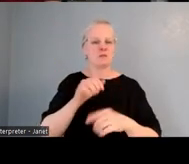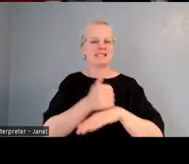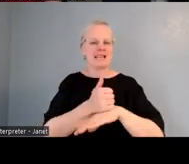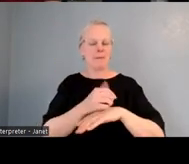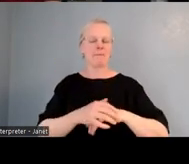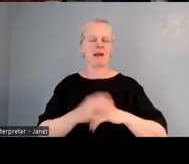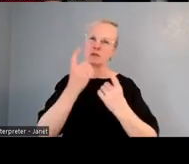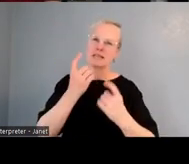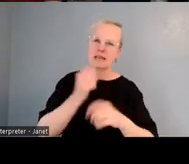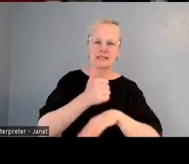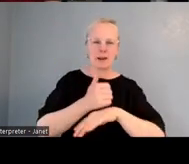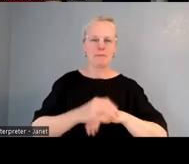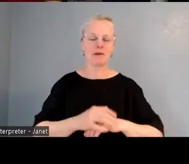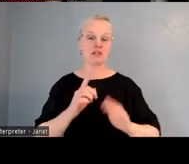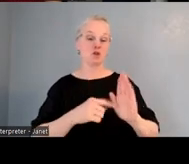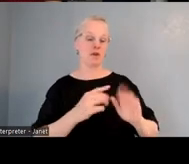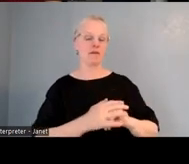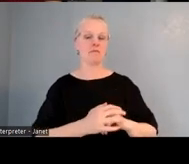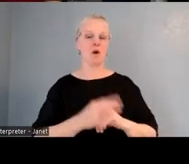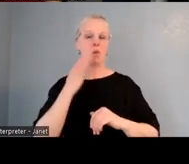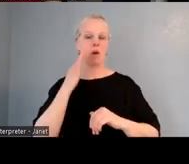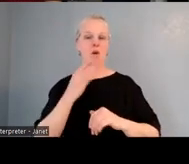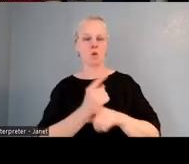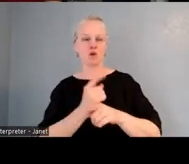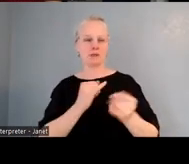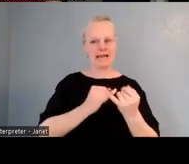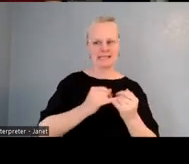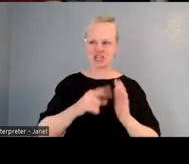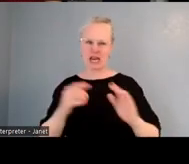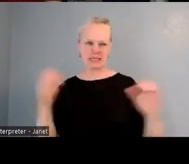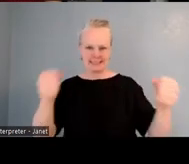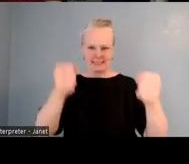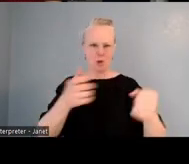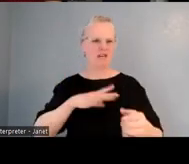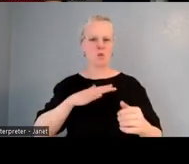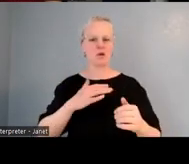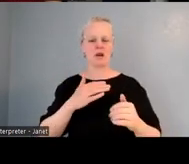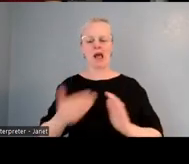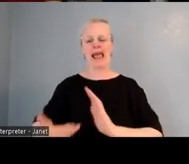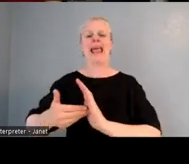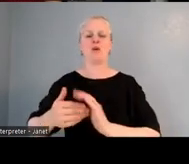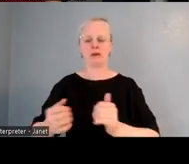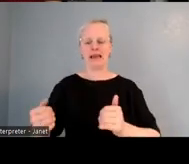and when we did talk to Stacey and Jane, it wasn't just a clip on the side of our school. As I said, it was in the heart of our school and that means we all had to give up some things